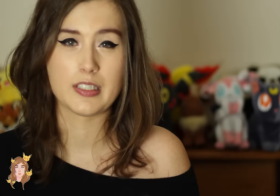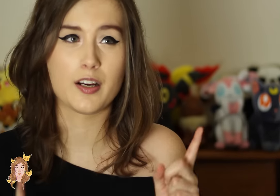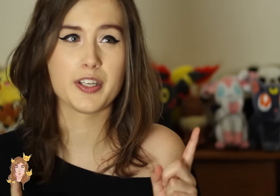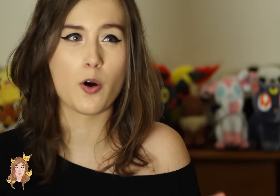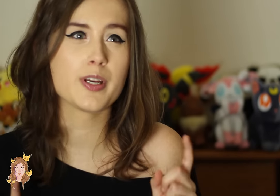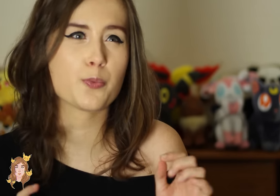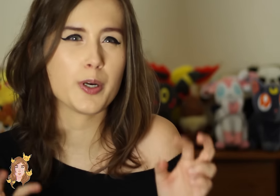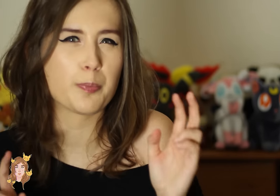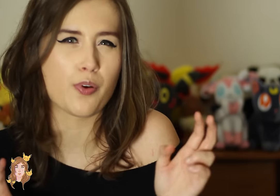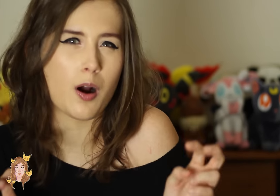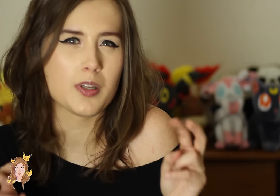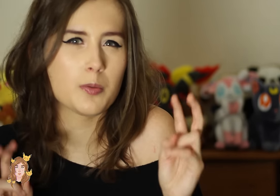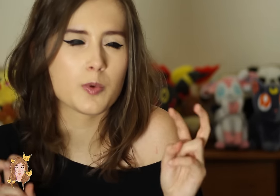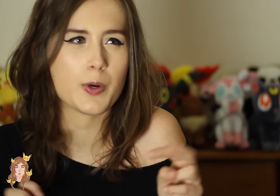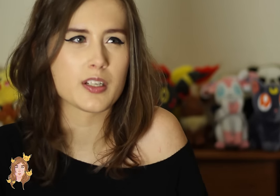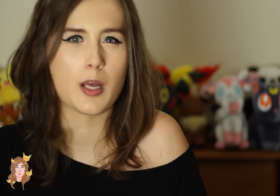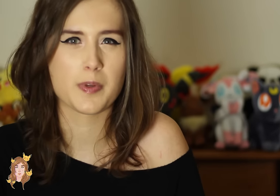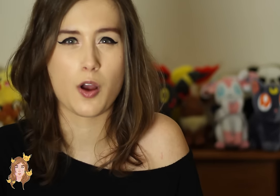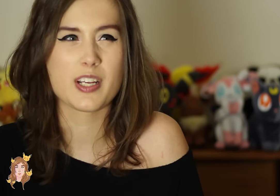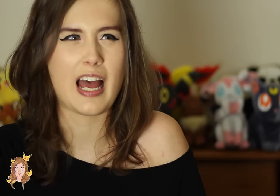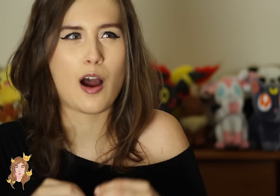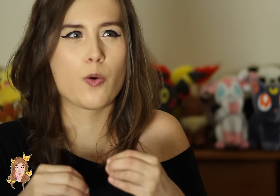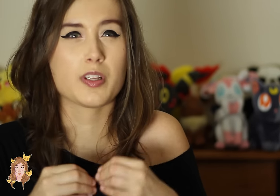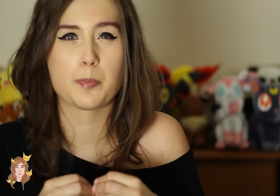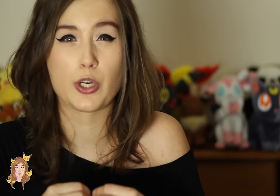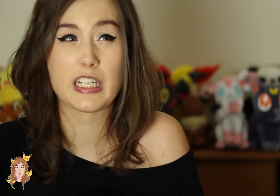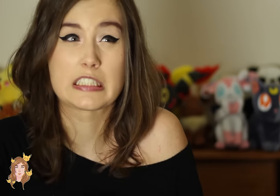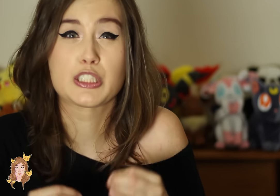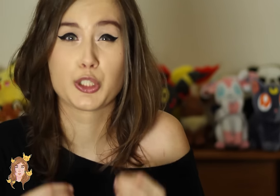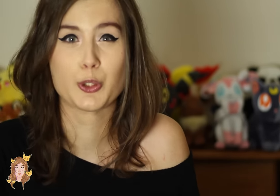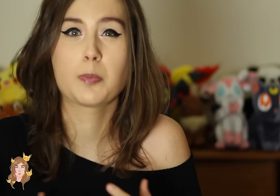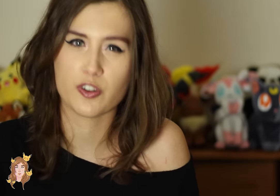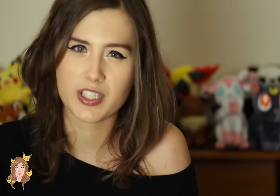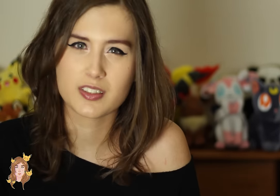Now the only real problem with this episode is how the lip reading is too perfect.